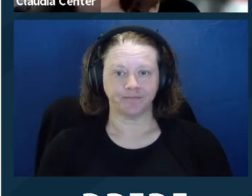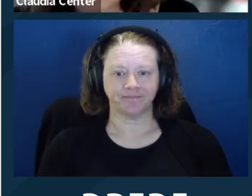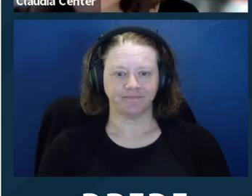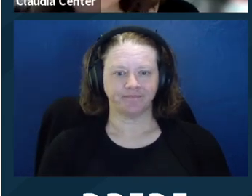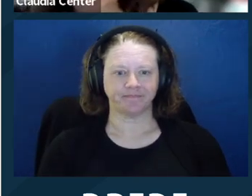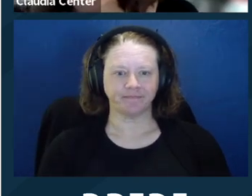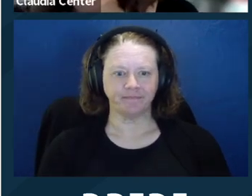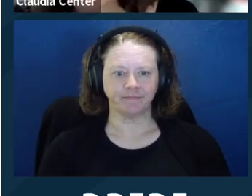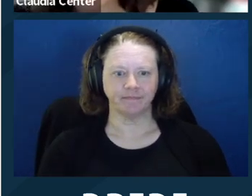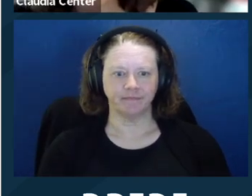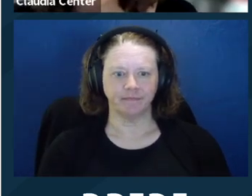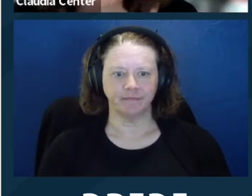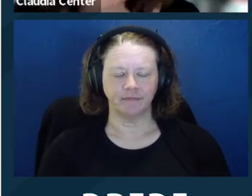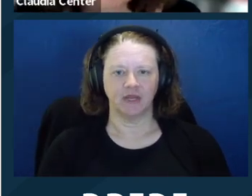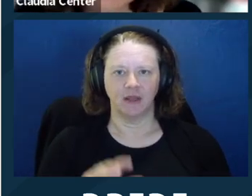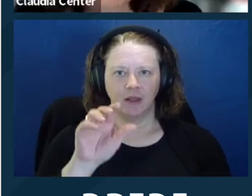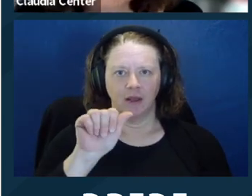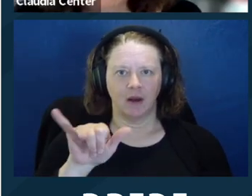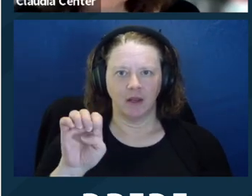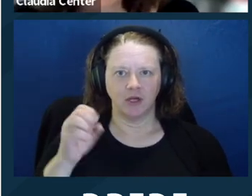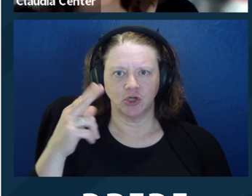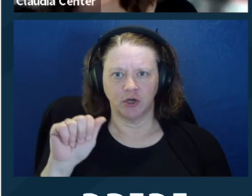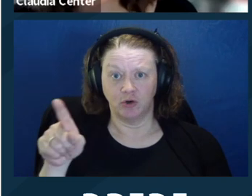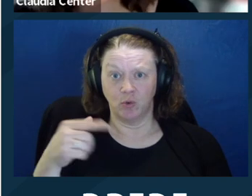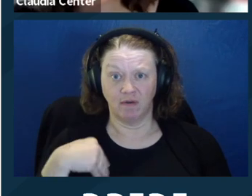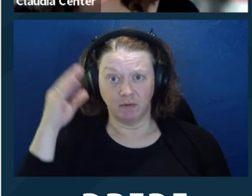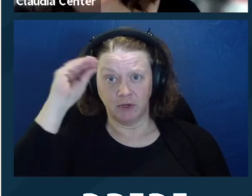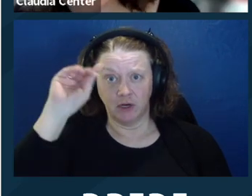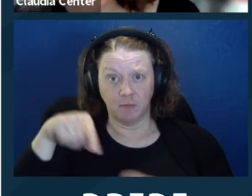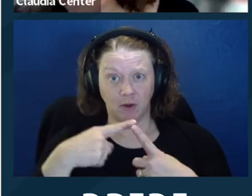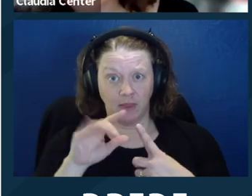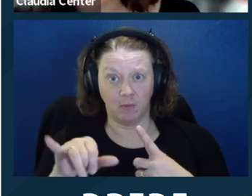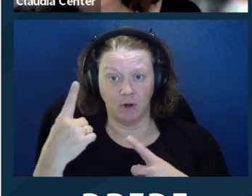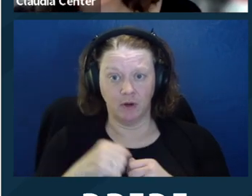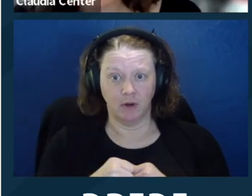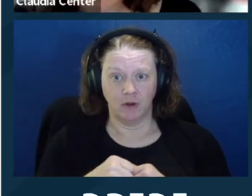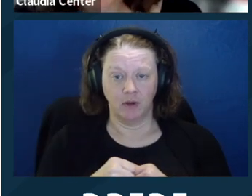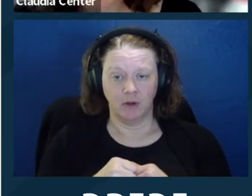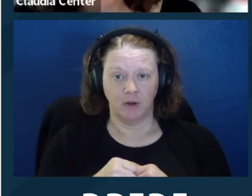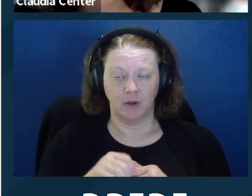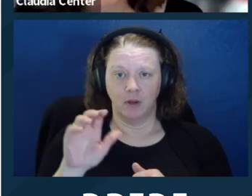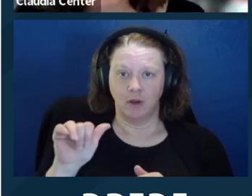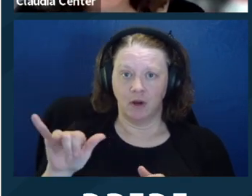no, but, you know, if you've tried to follow the principles, that's the idea. Ayesha, do